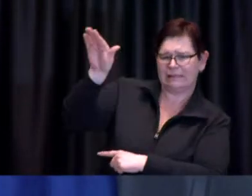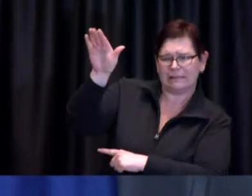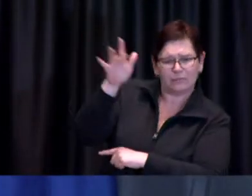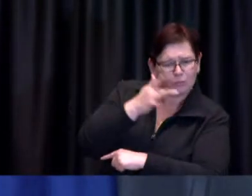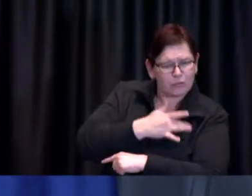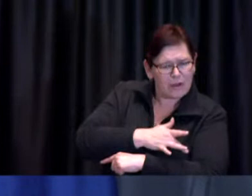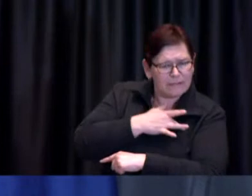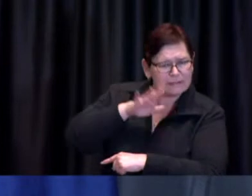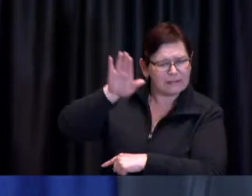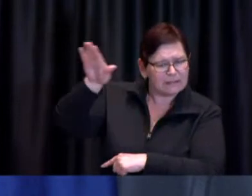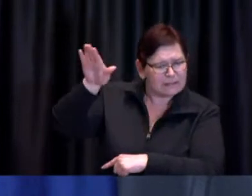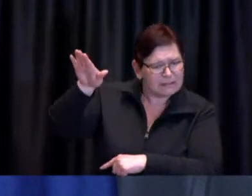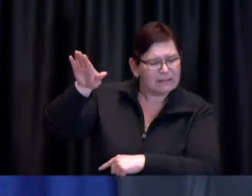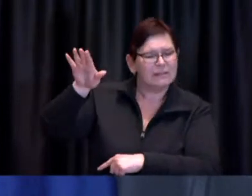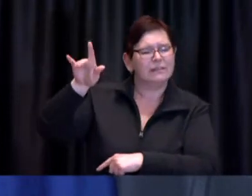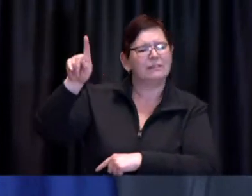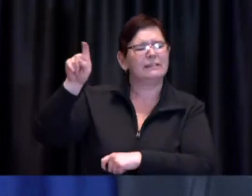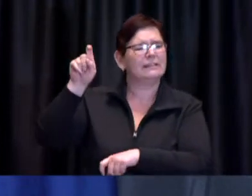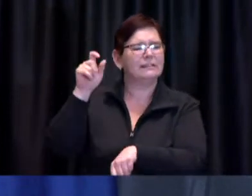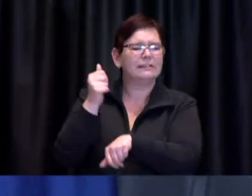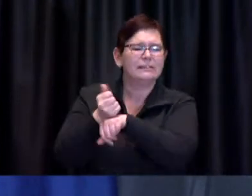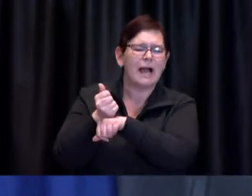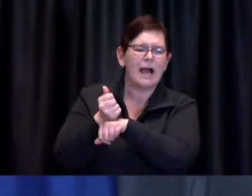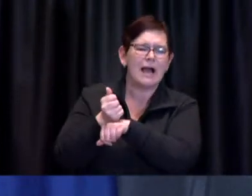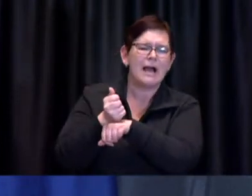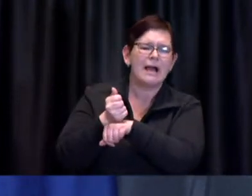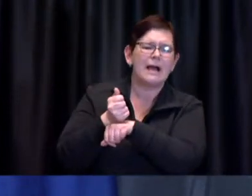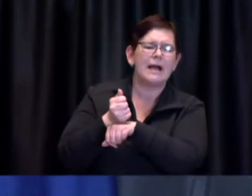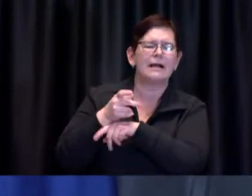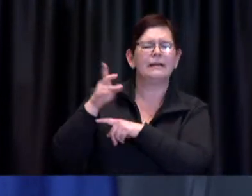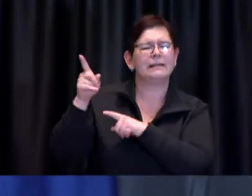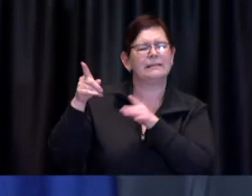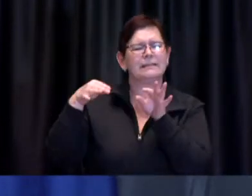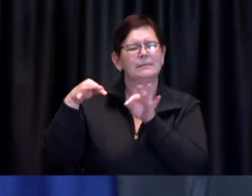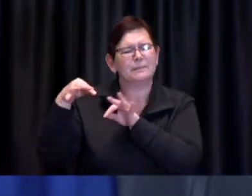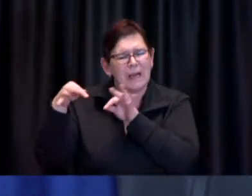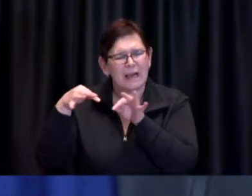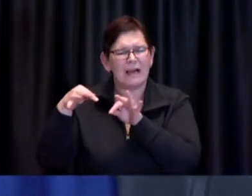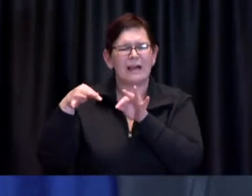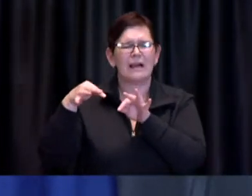those kinds of parameters within which people are eligible for vaccine at different ages and so on